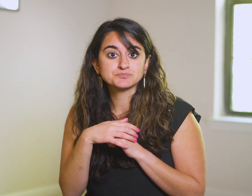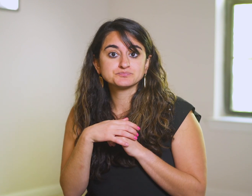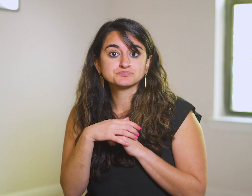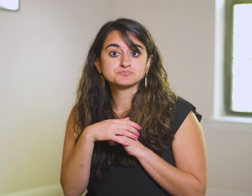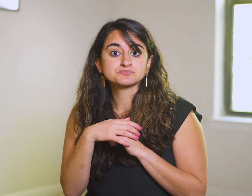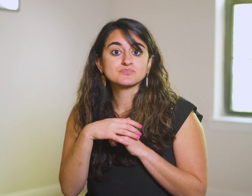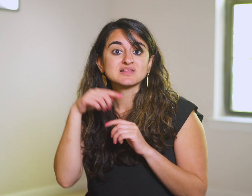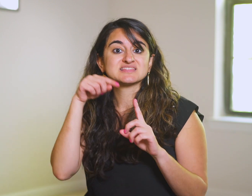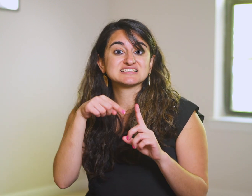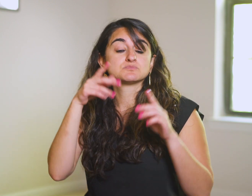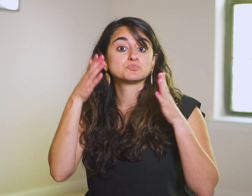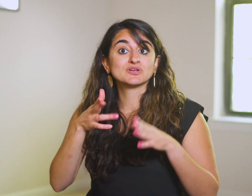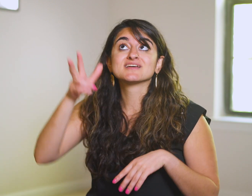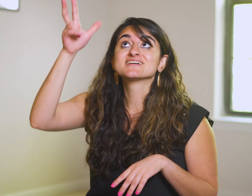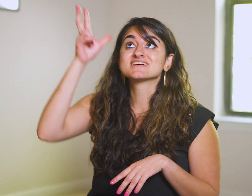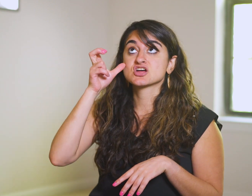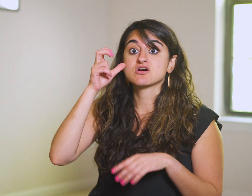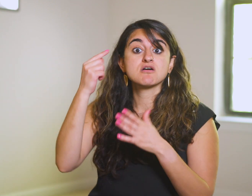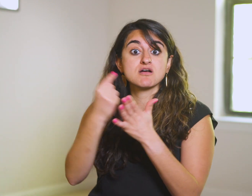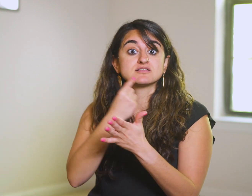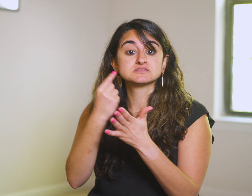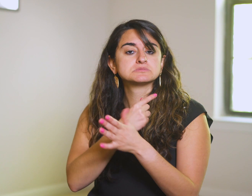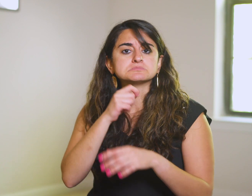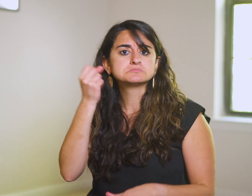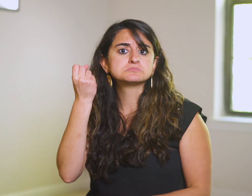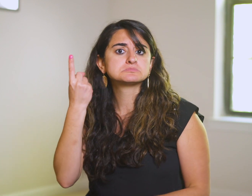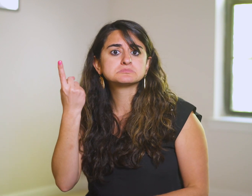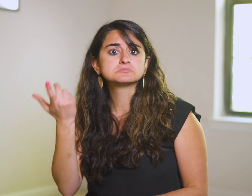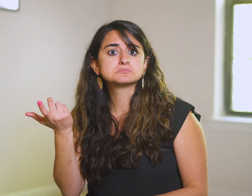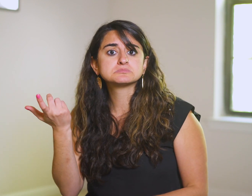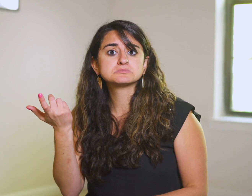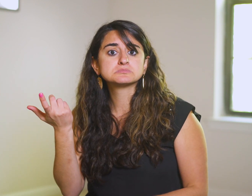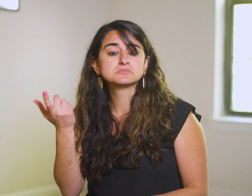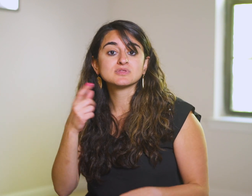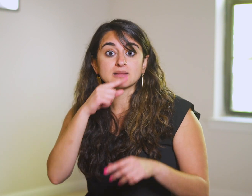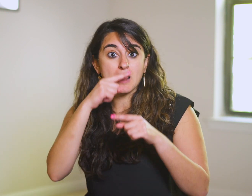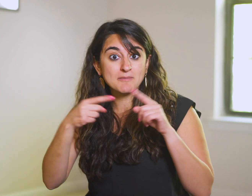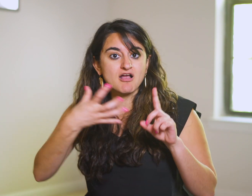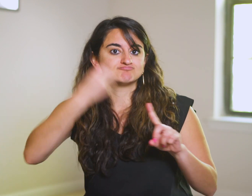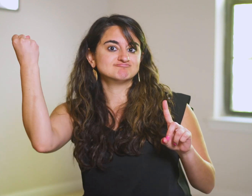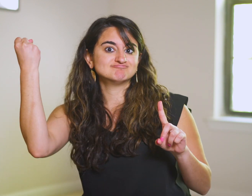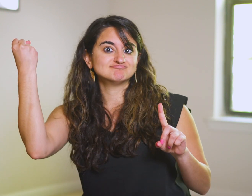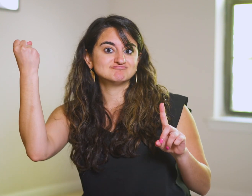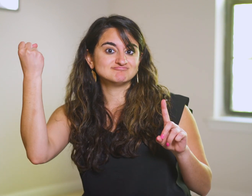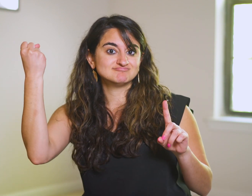This person hears the Gospel but doesn’t really understand it, then the enemy snatches it away.